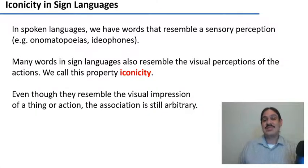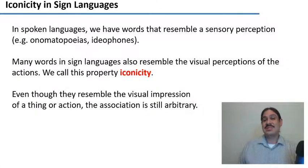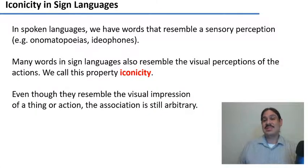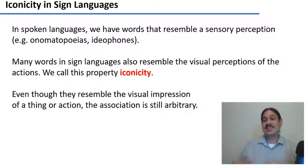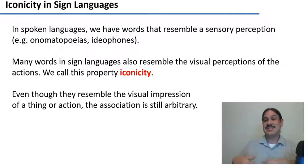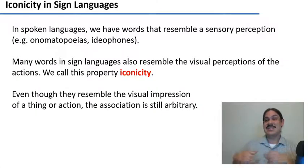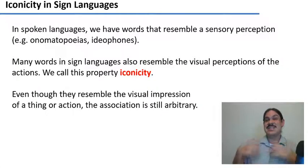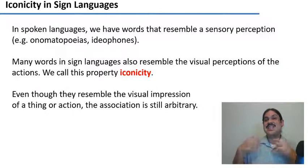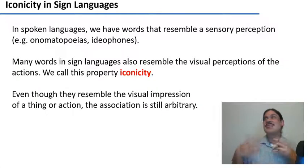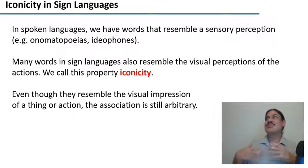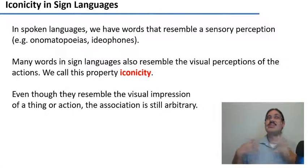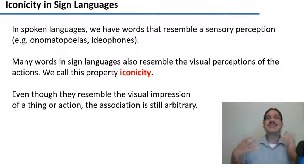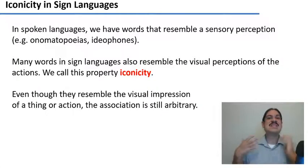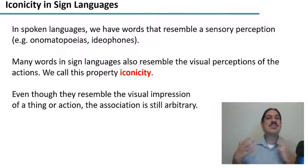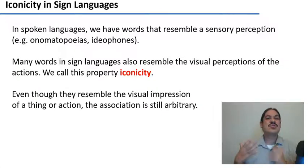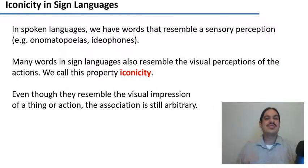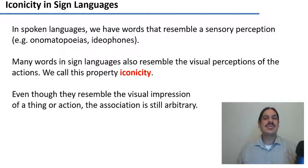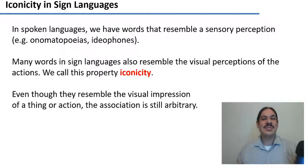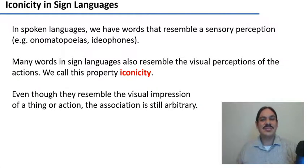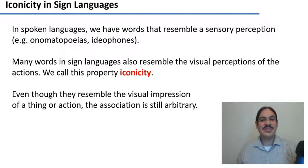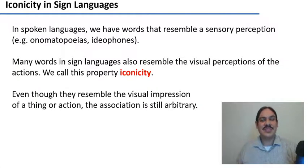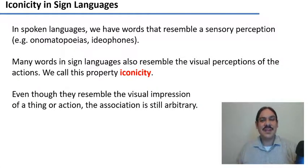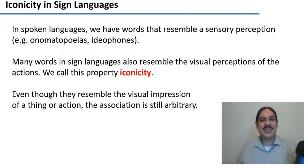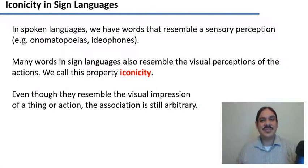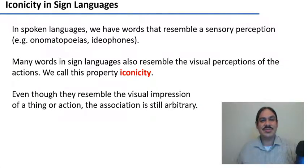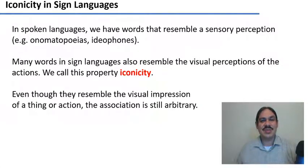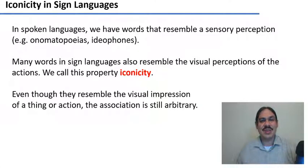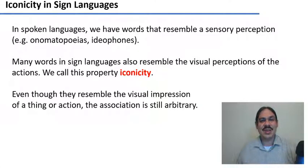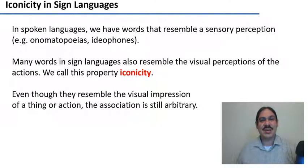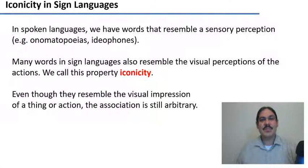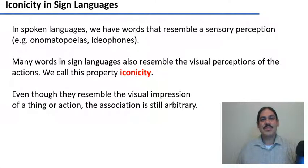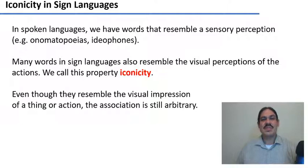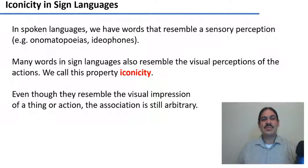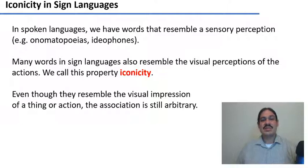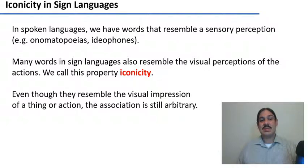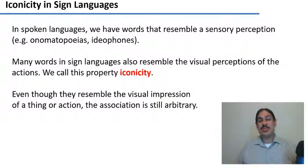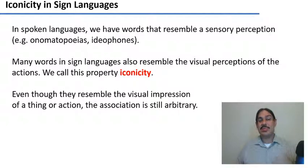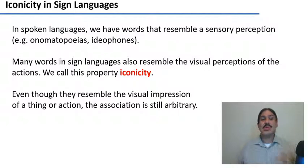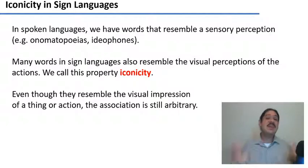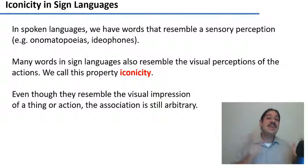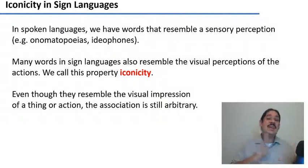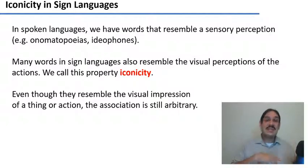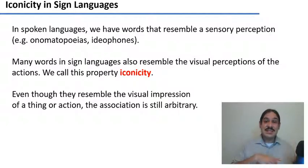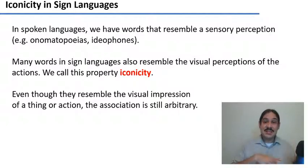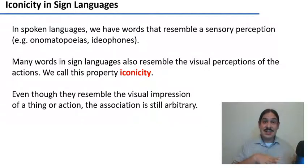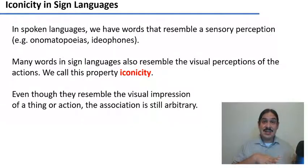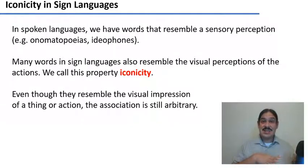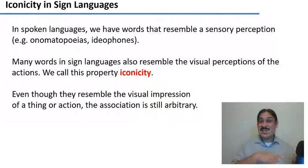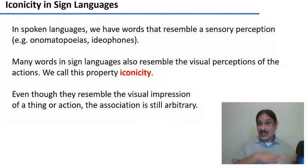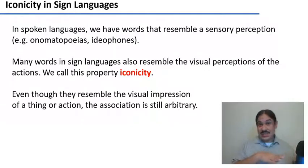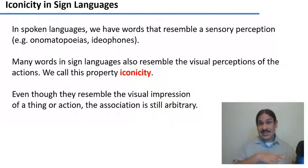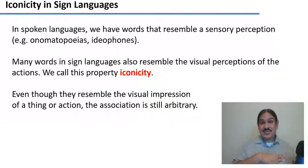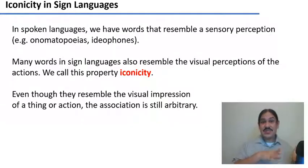and ideophones kind of resemble the the sensory perception of something. for